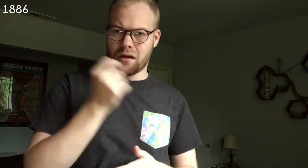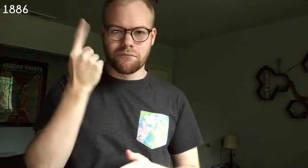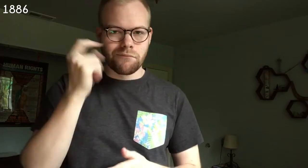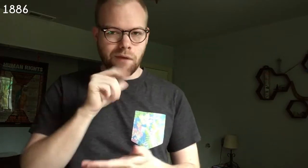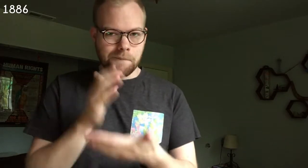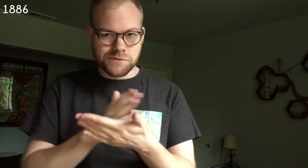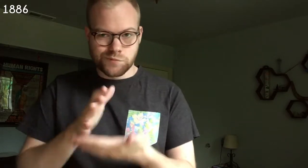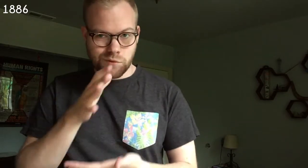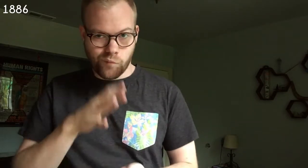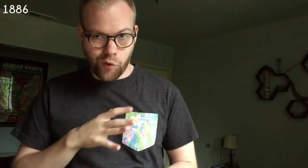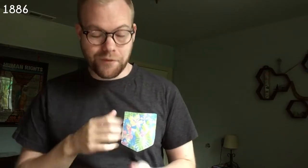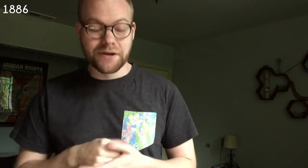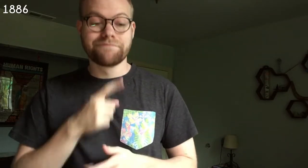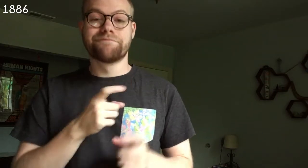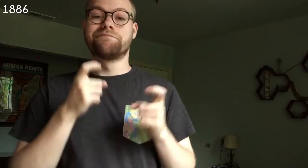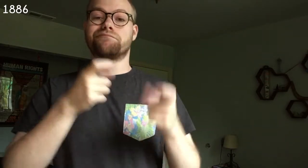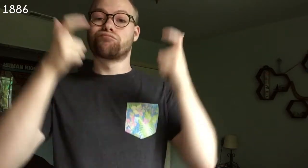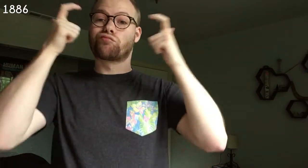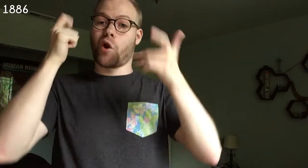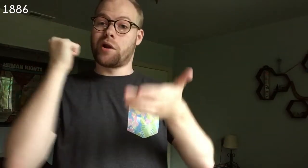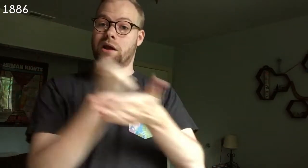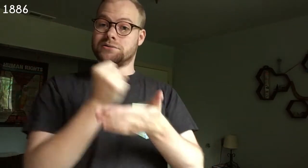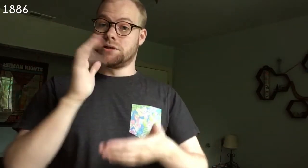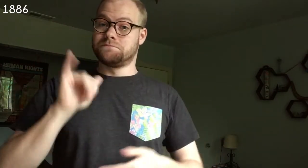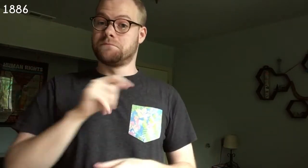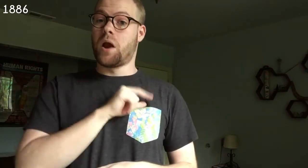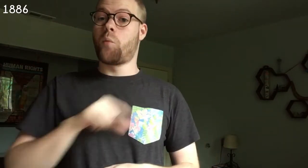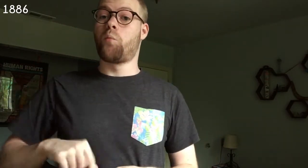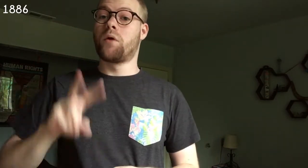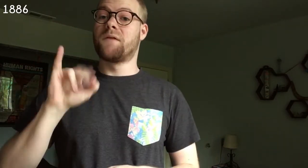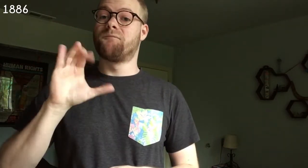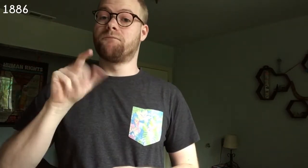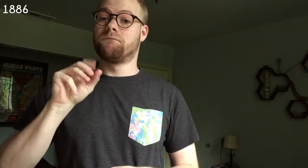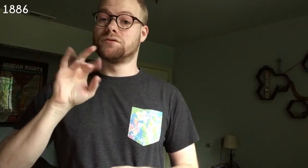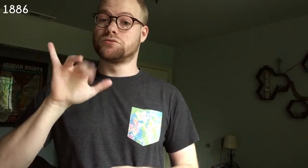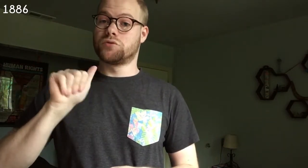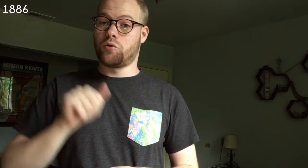(but not between women) is given Royal Assent by Queen Victoria.